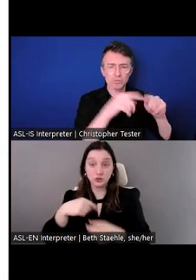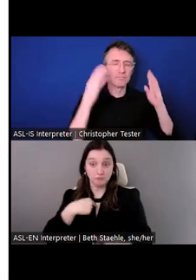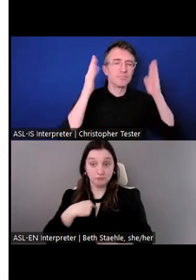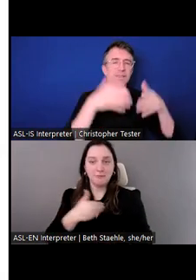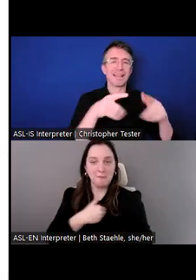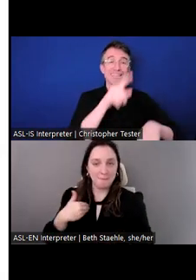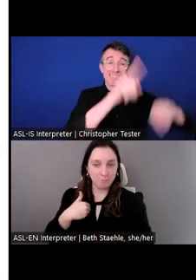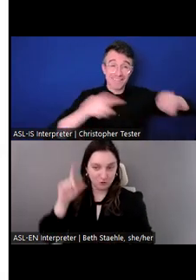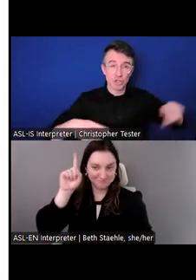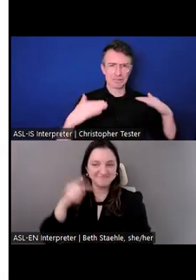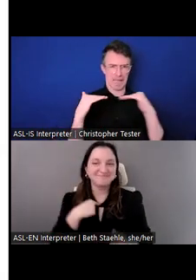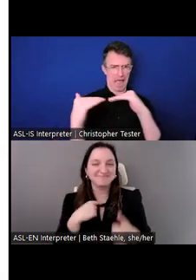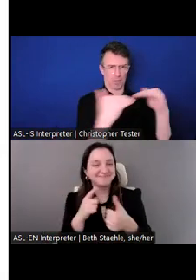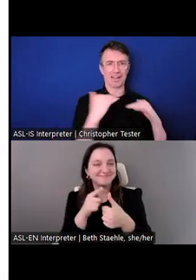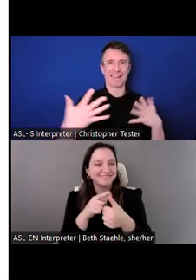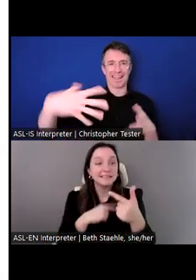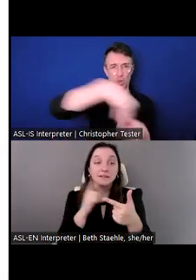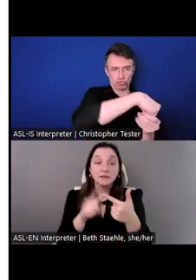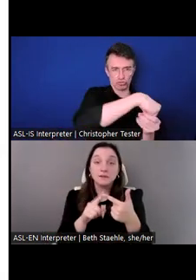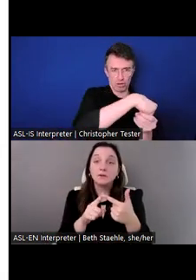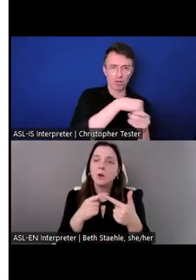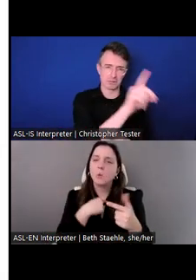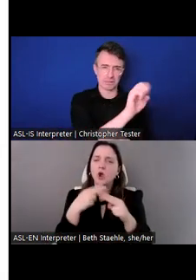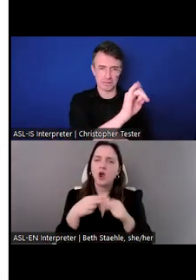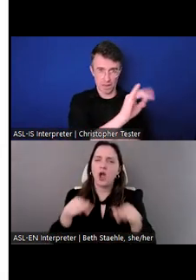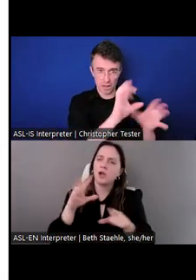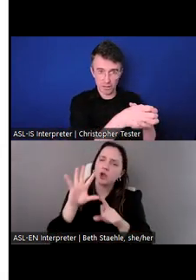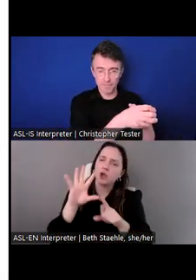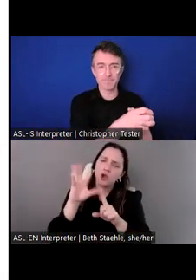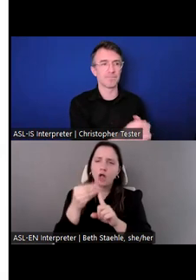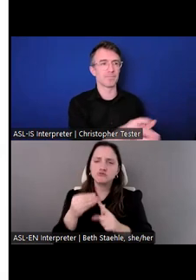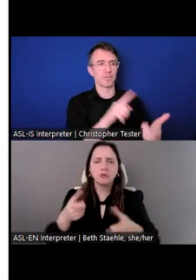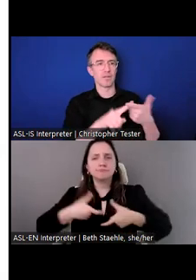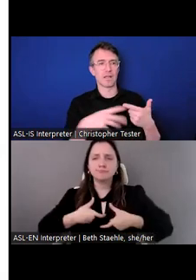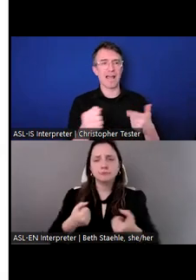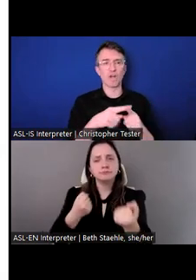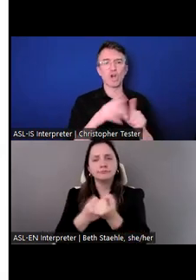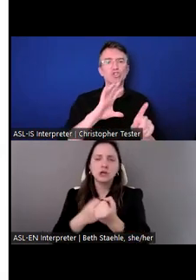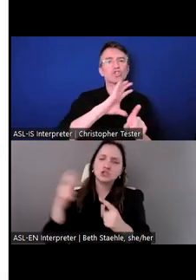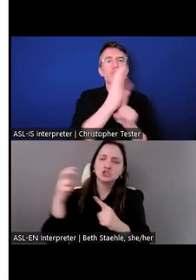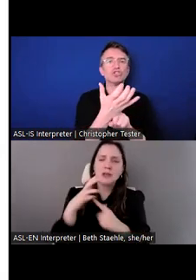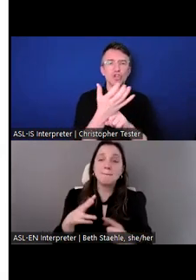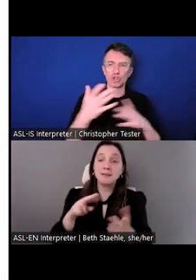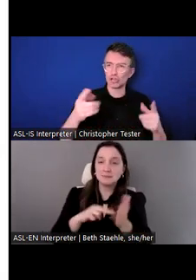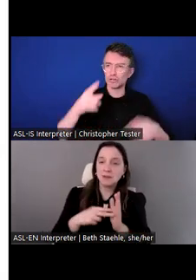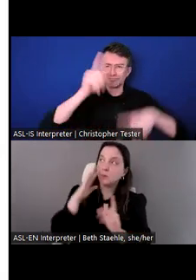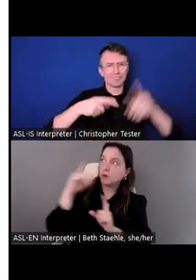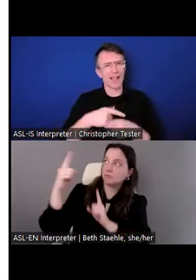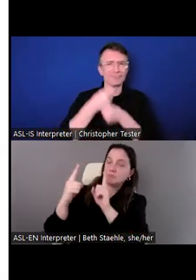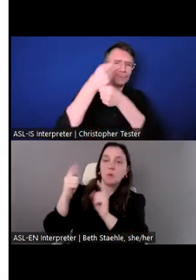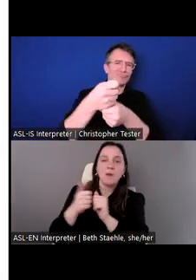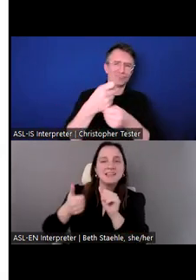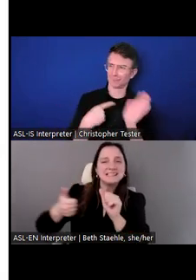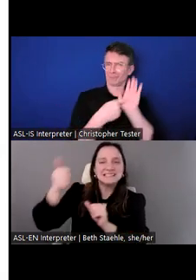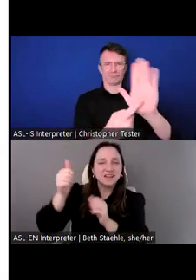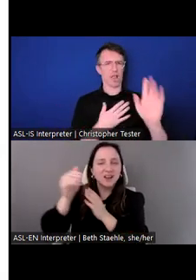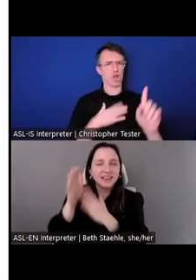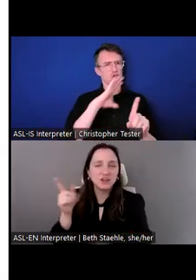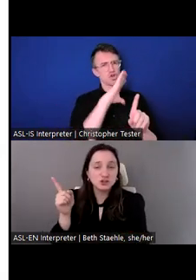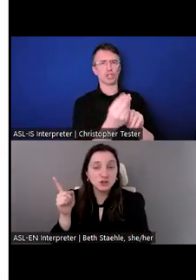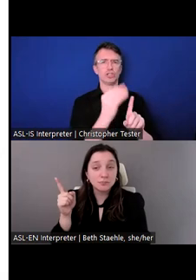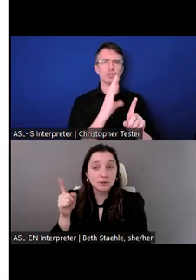We set up Culture Champions who work with our senior leadership as well as staff who